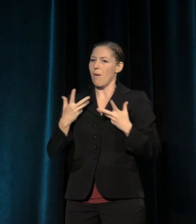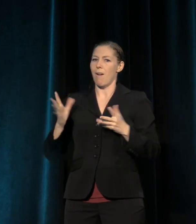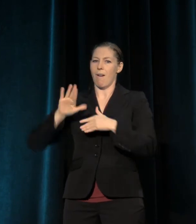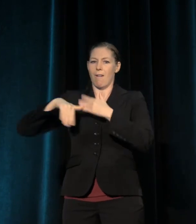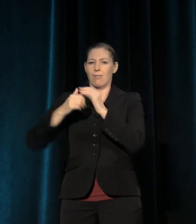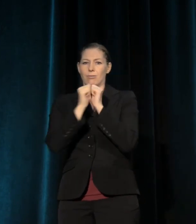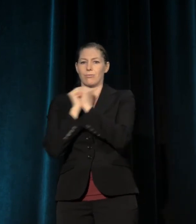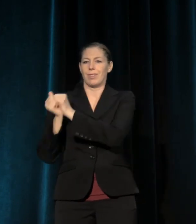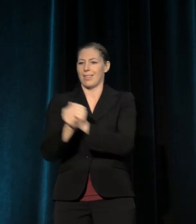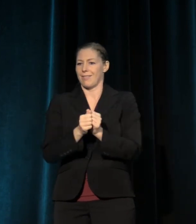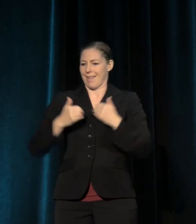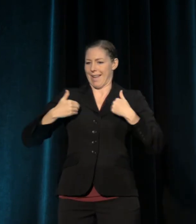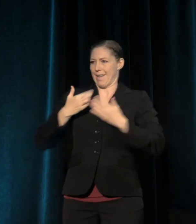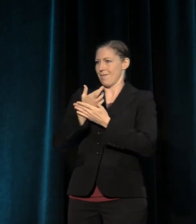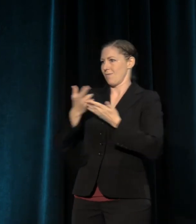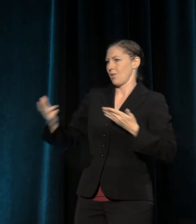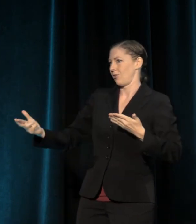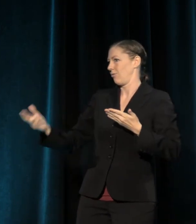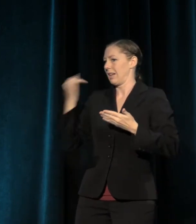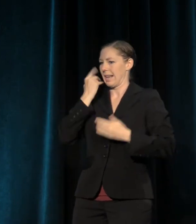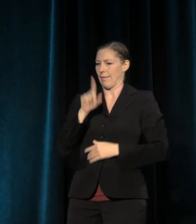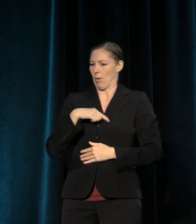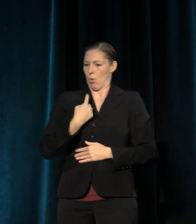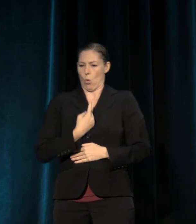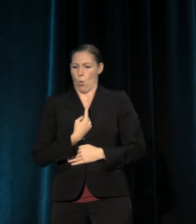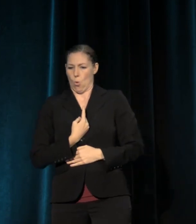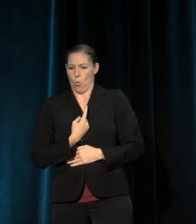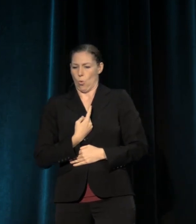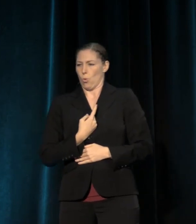that we could not have on our own --